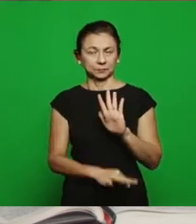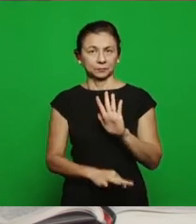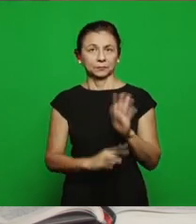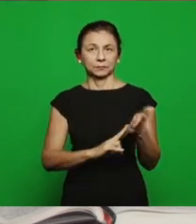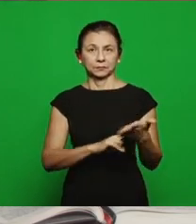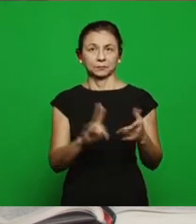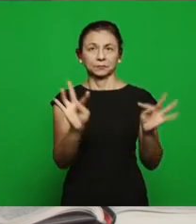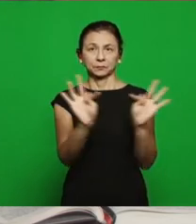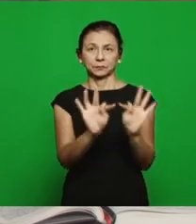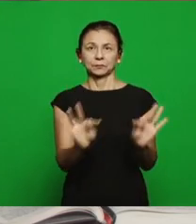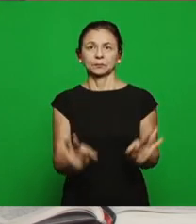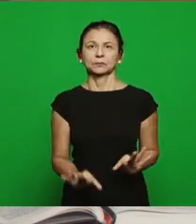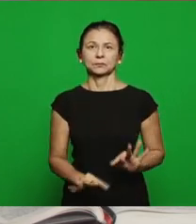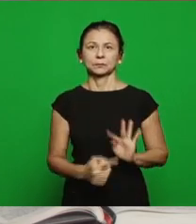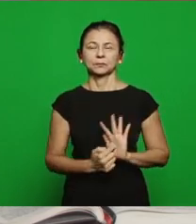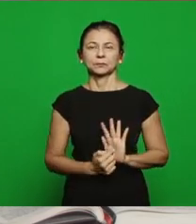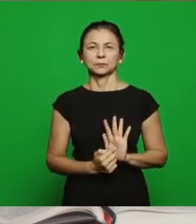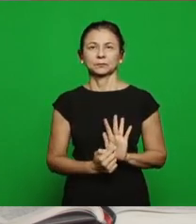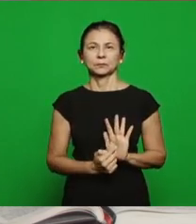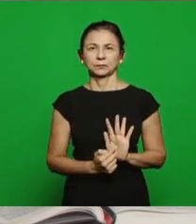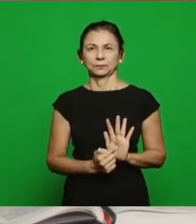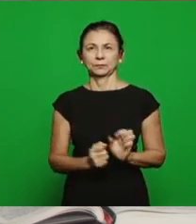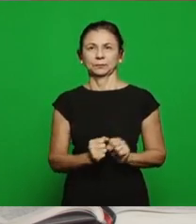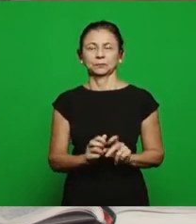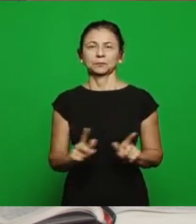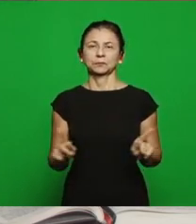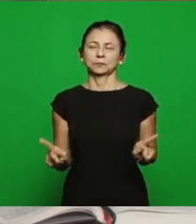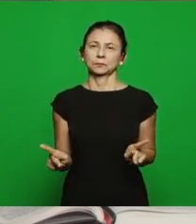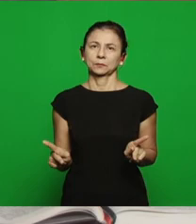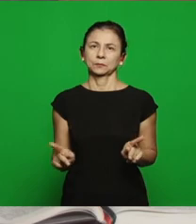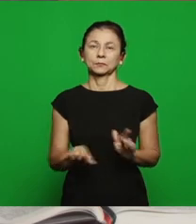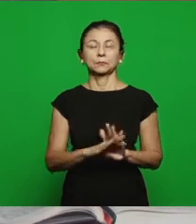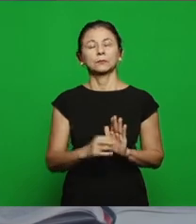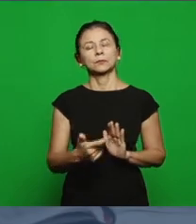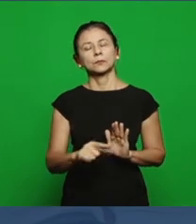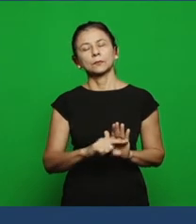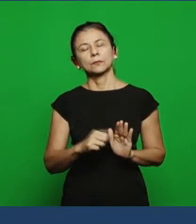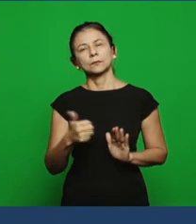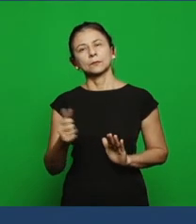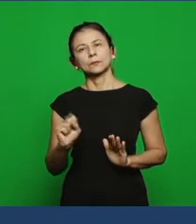of Thyatira, registered in Revelation 2:18 to 29